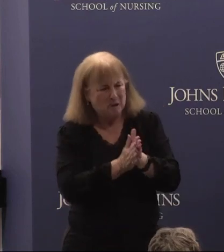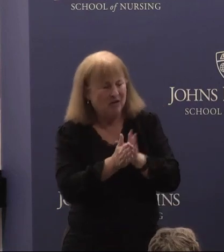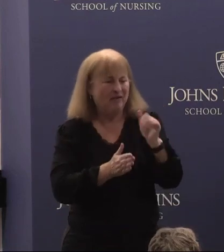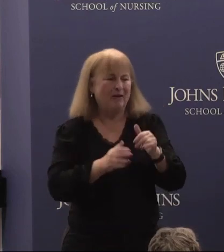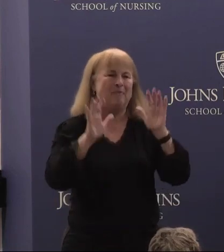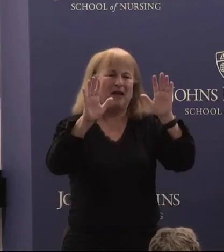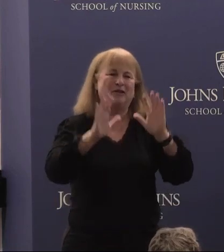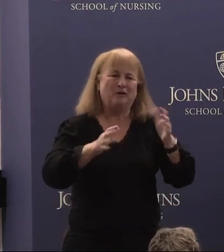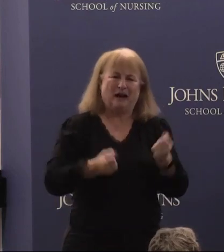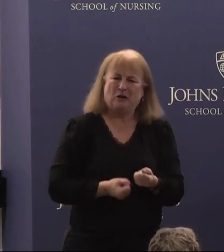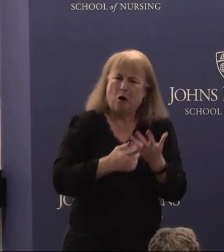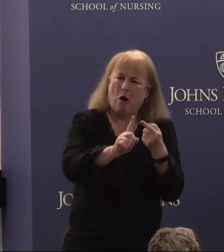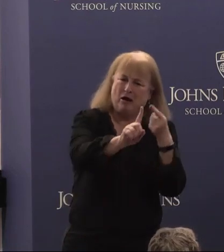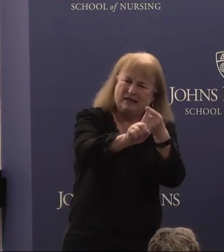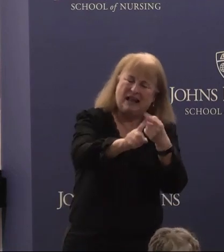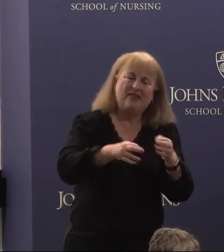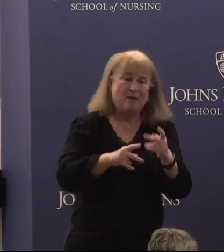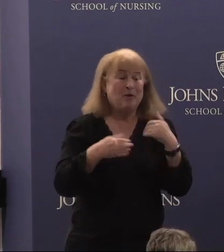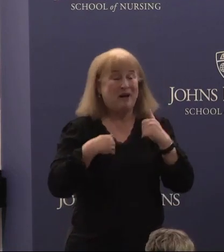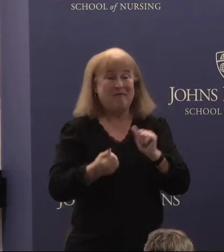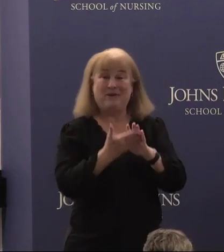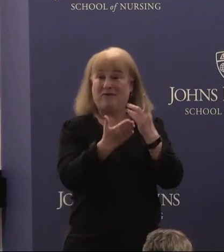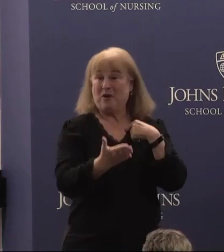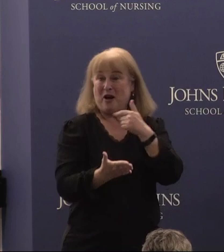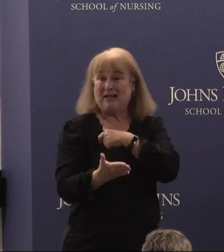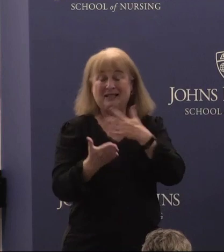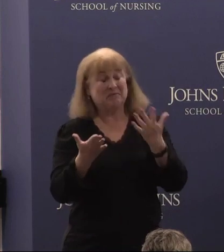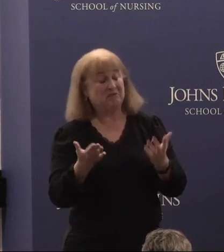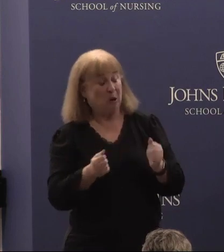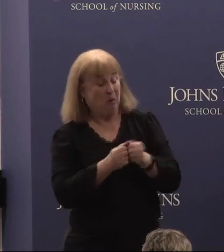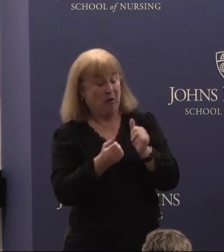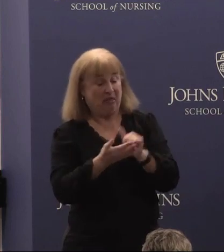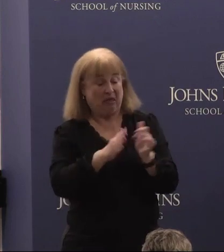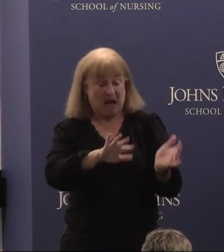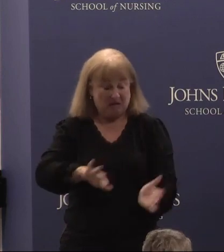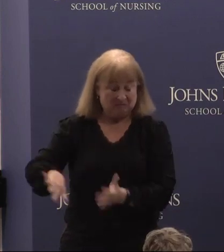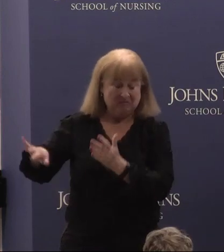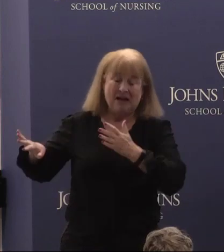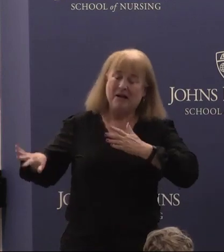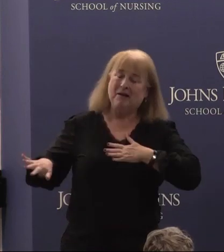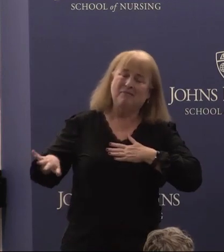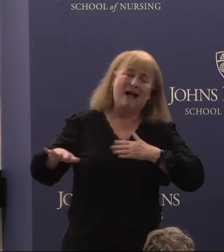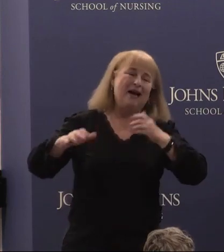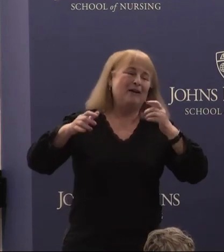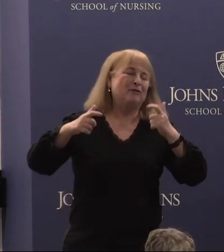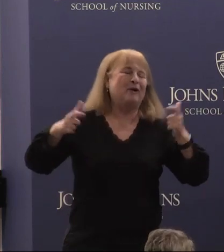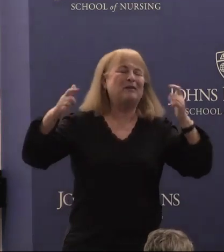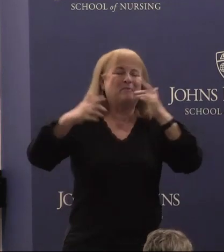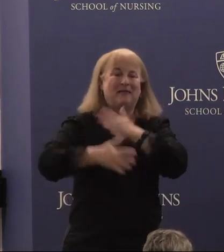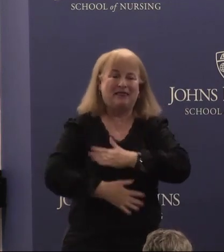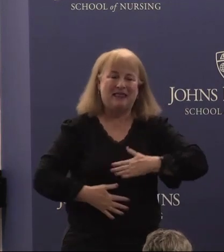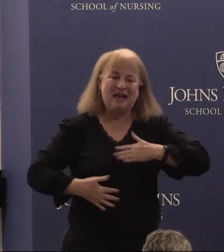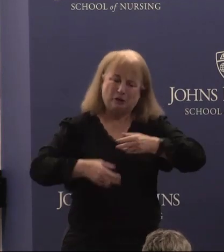cause and the opportunity we have before us. So with that it is my great pleasure and privilege